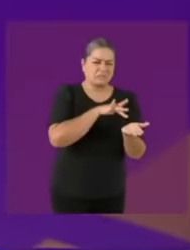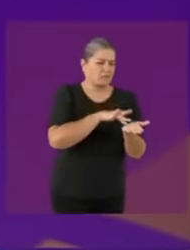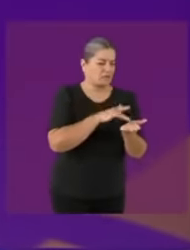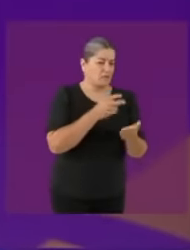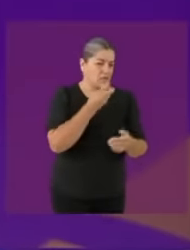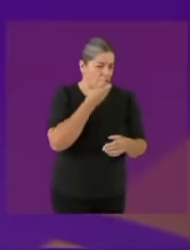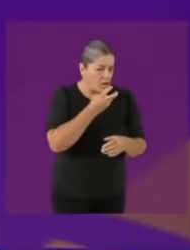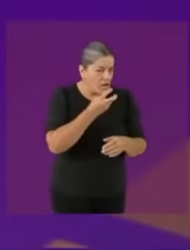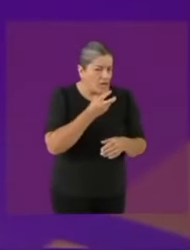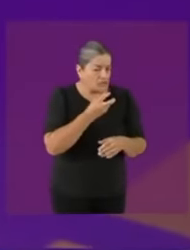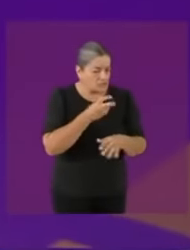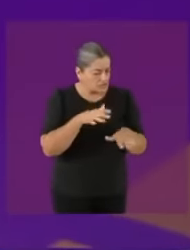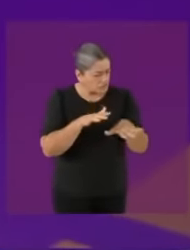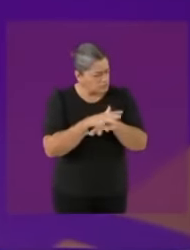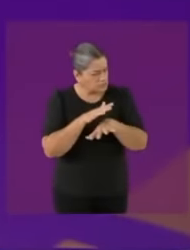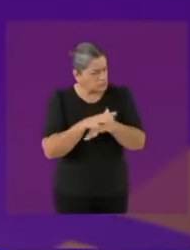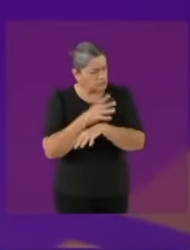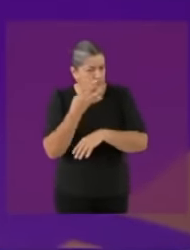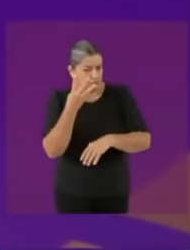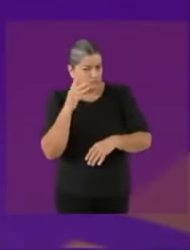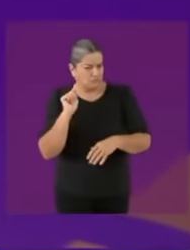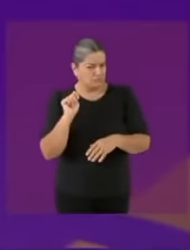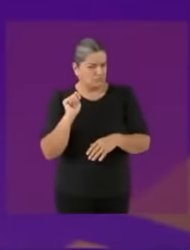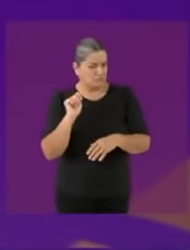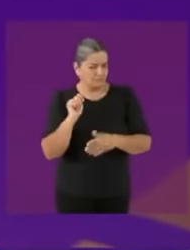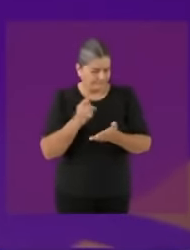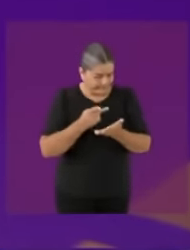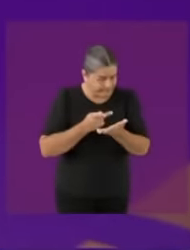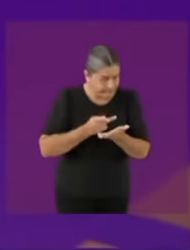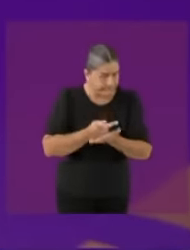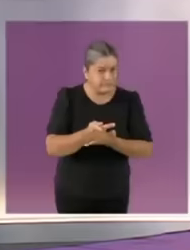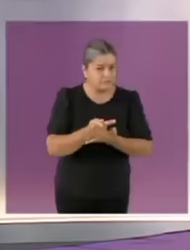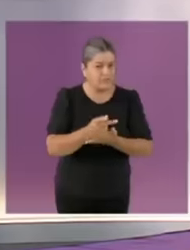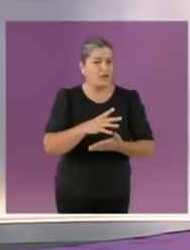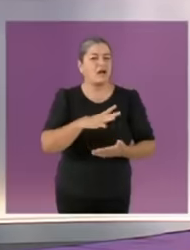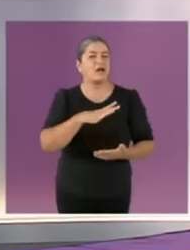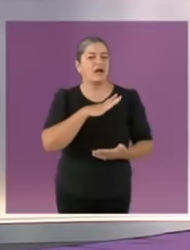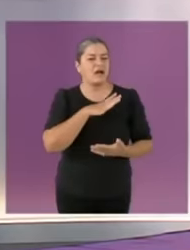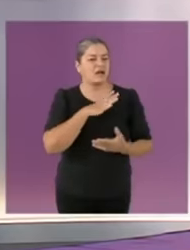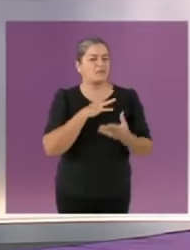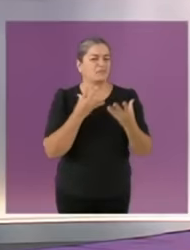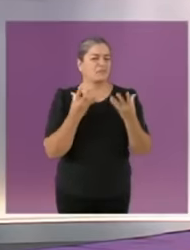for innovation in transparency the National Institute of Transparency and many others